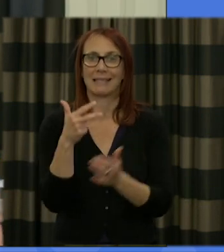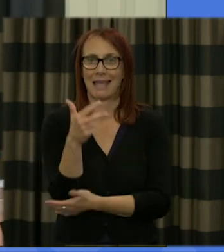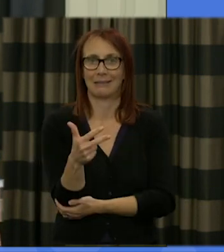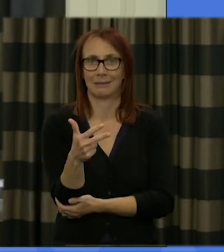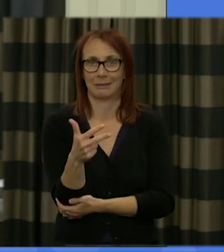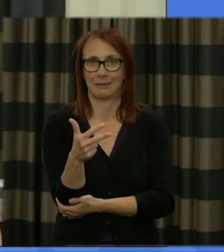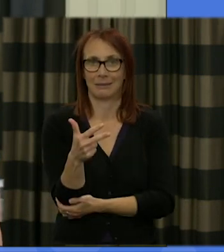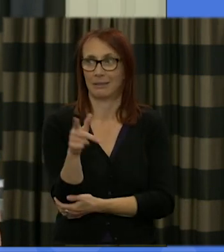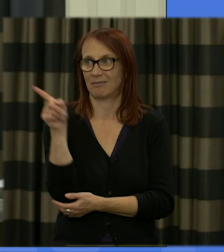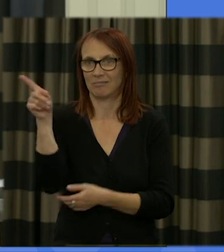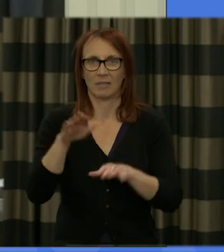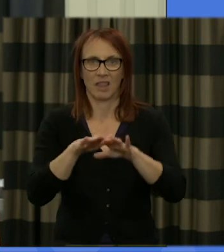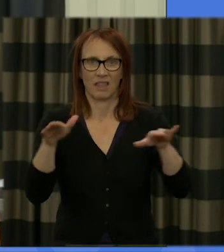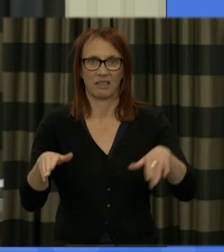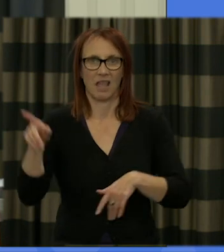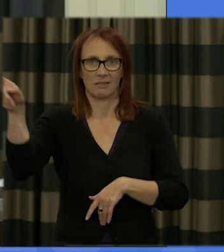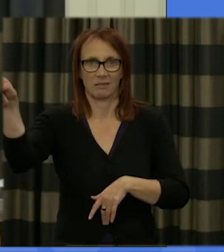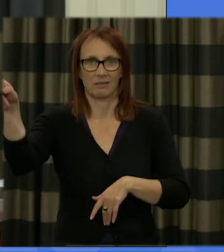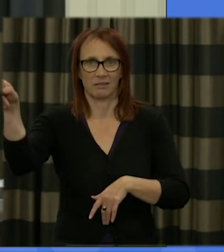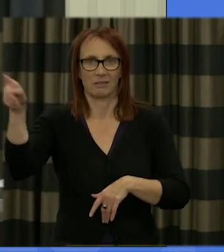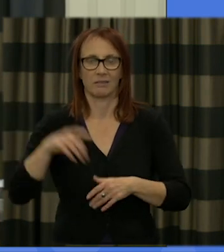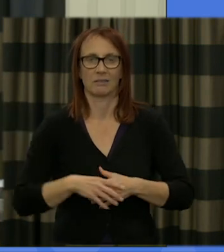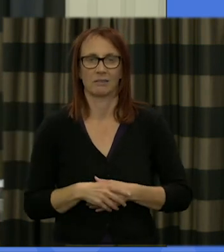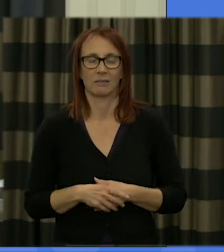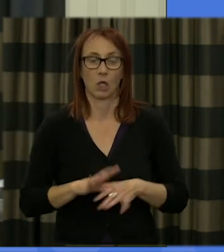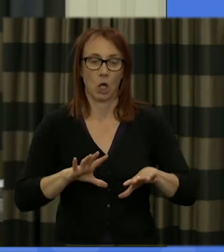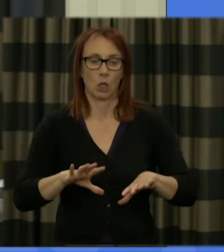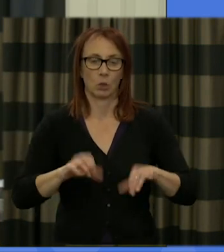registration desk for 8:30 a.m. and we'll be kicking off at 9 a.m. sharp